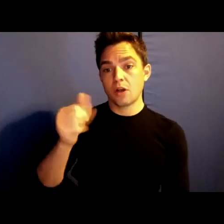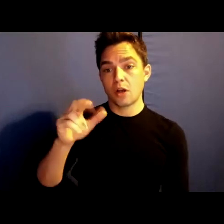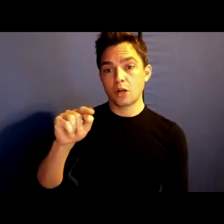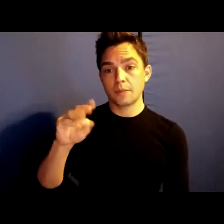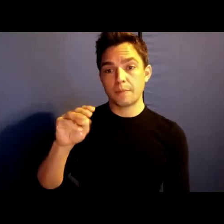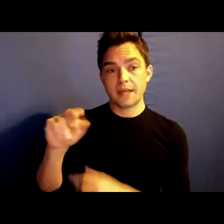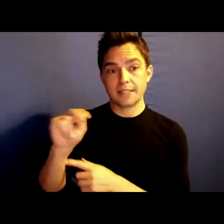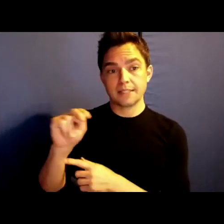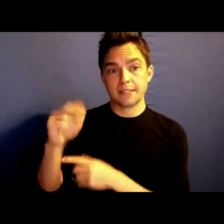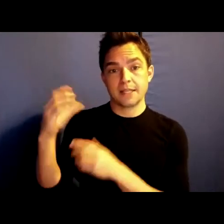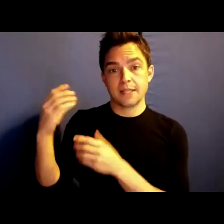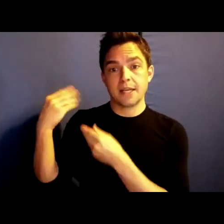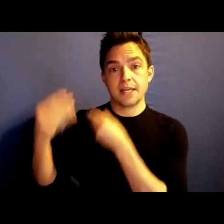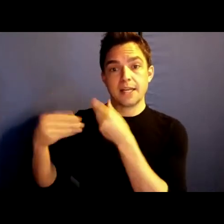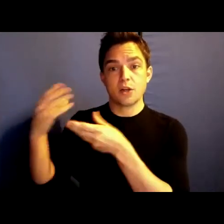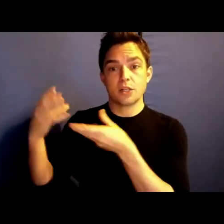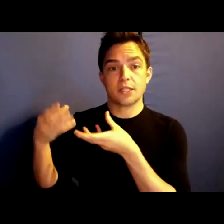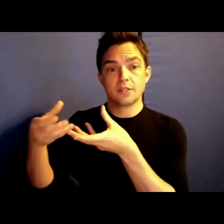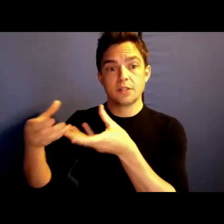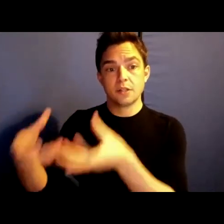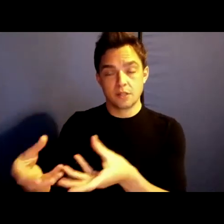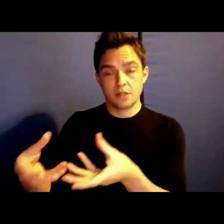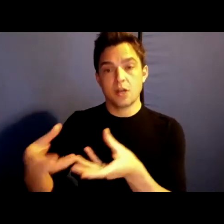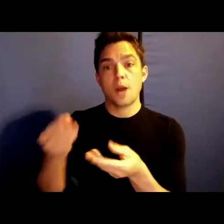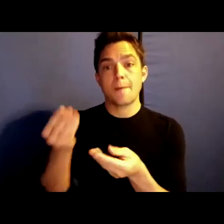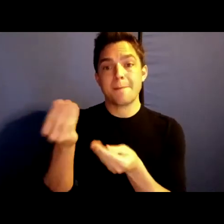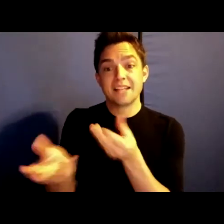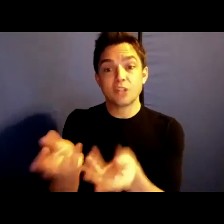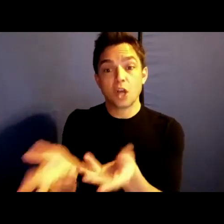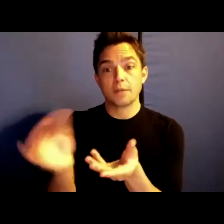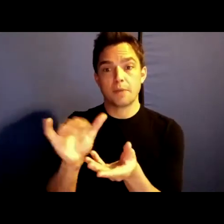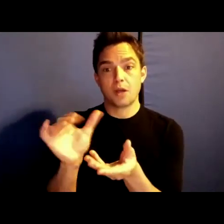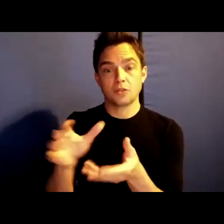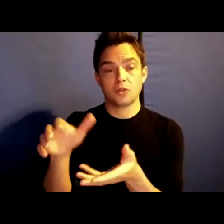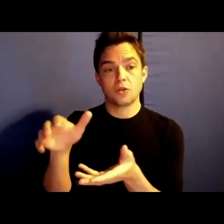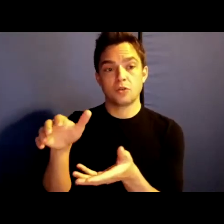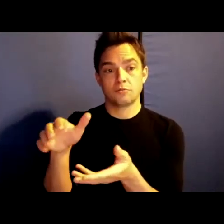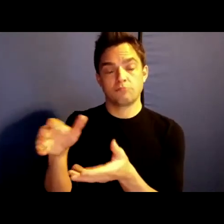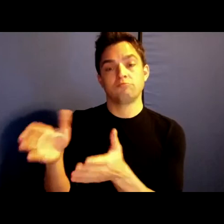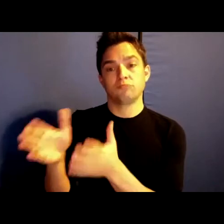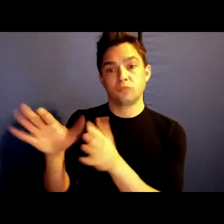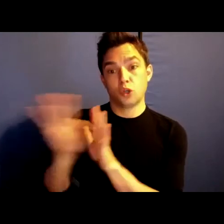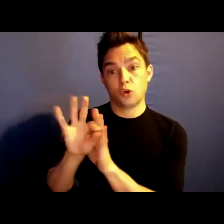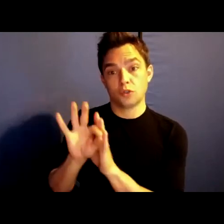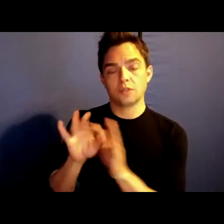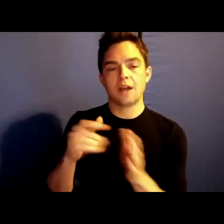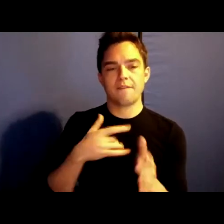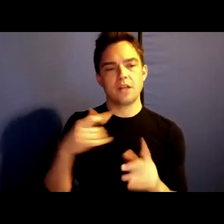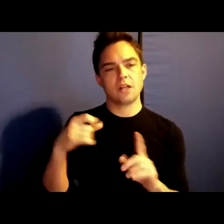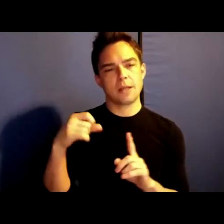much chosen as they are passed on, I feel urgently compelled to offer myself to you,